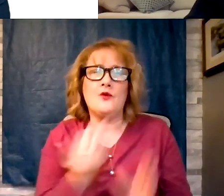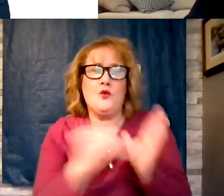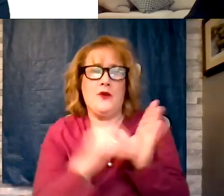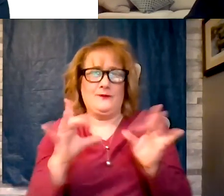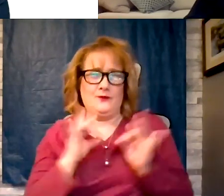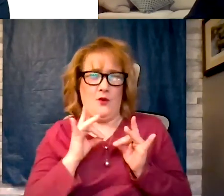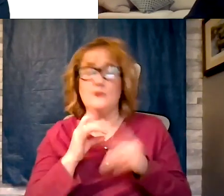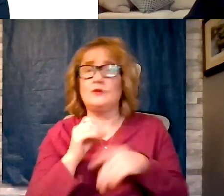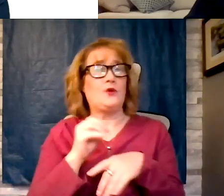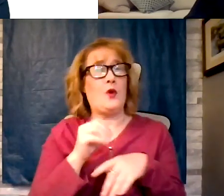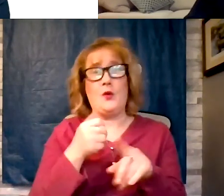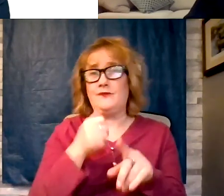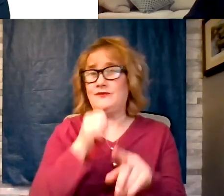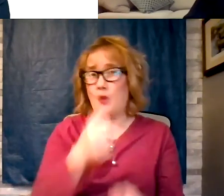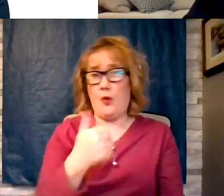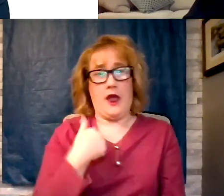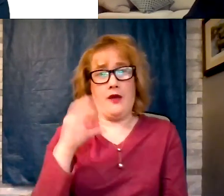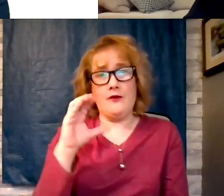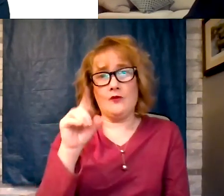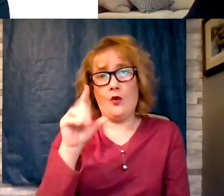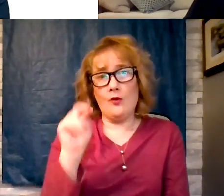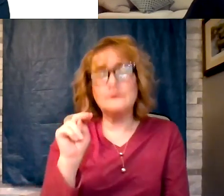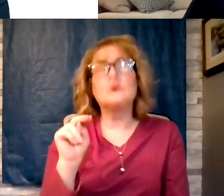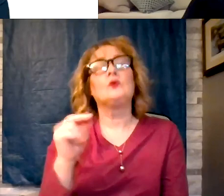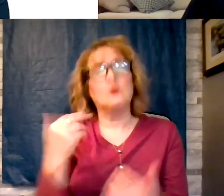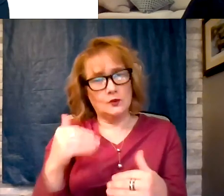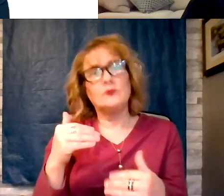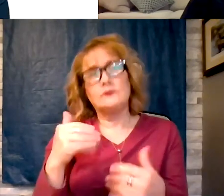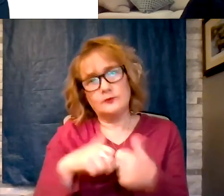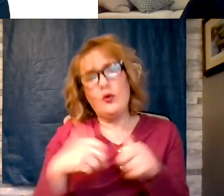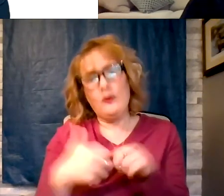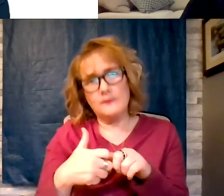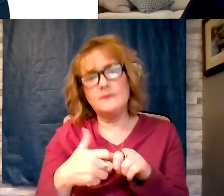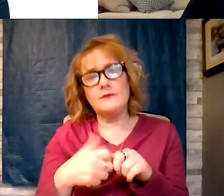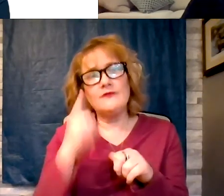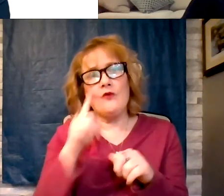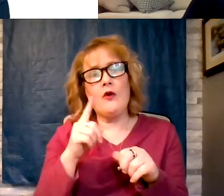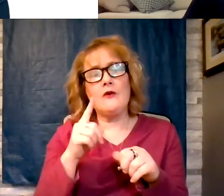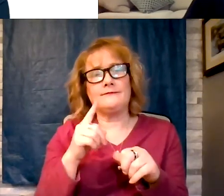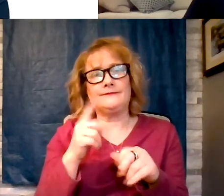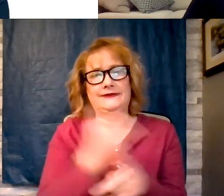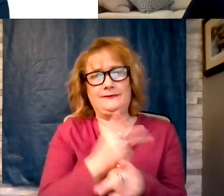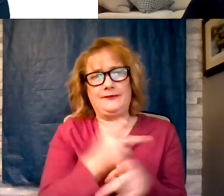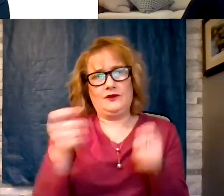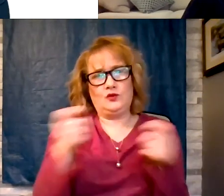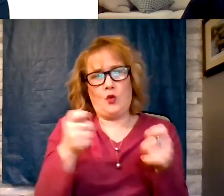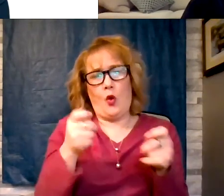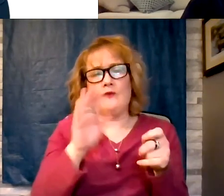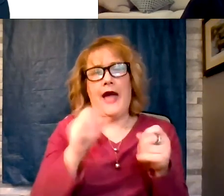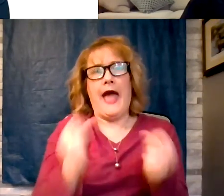extremely problematic in terms of just volume control. Volume and amount of fluid we take in,